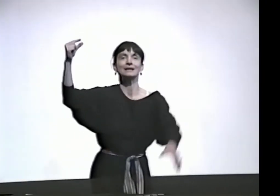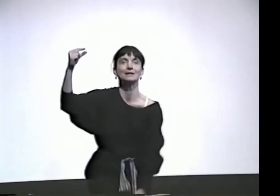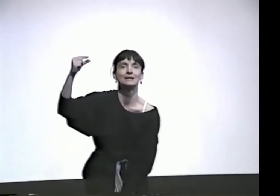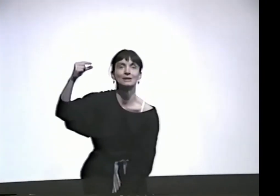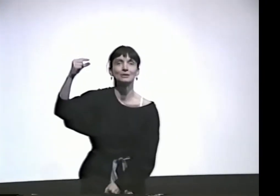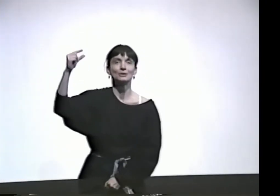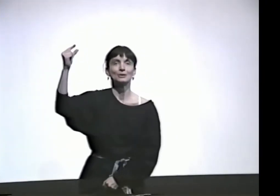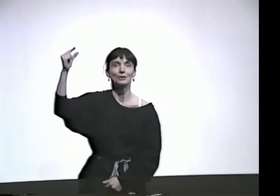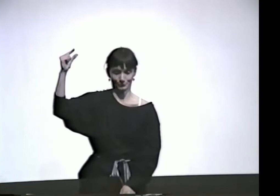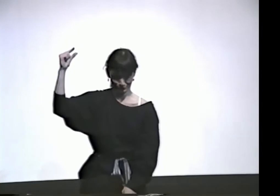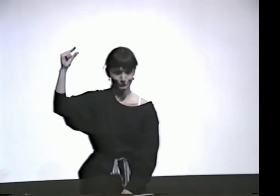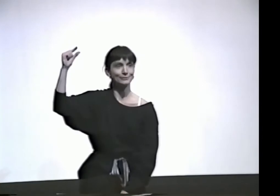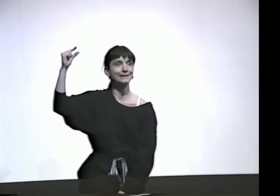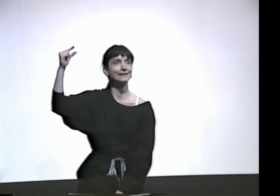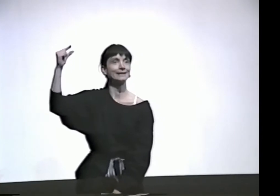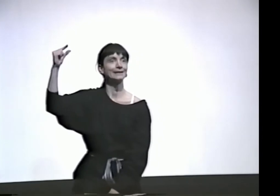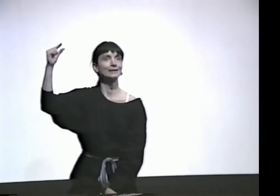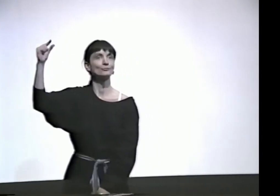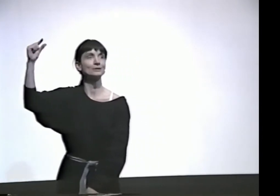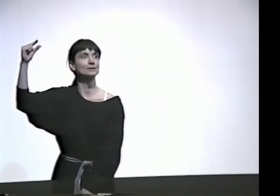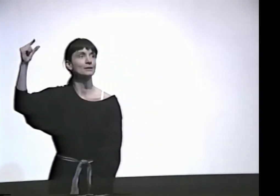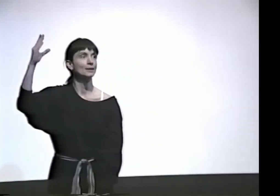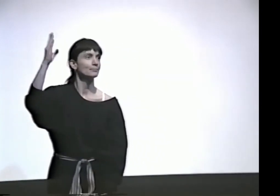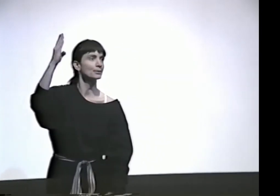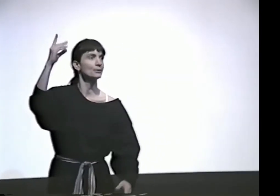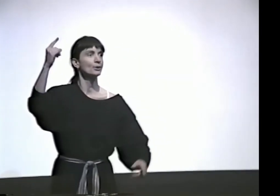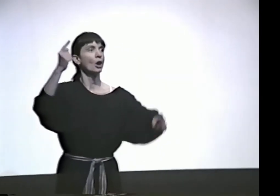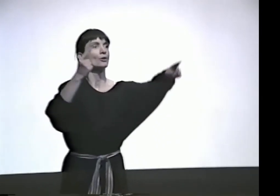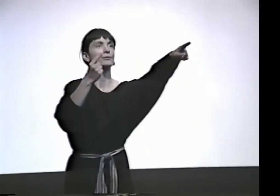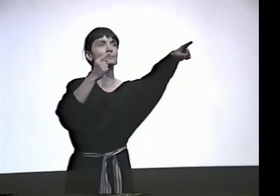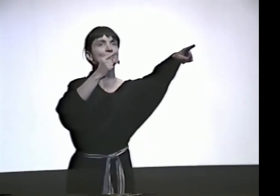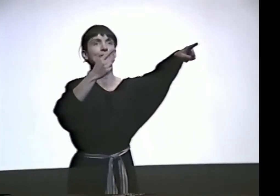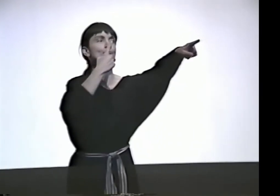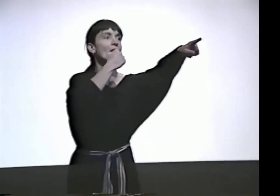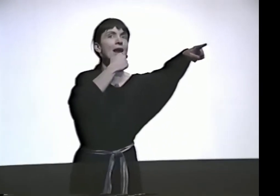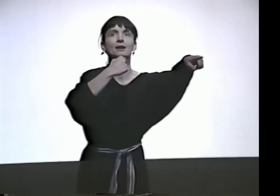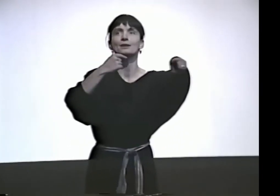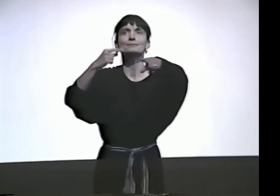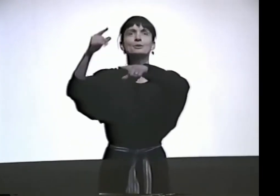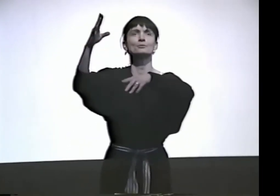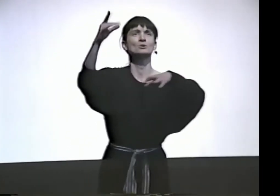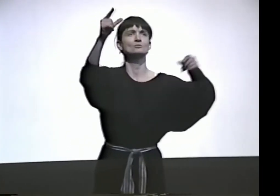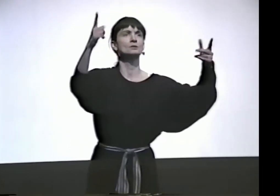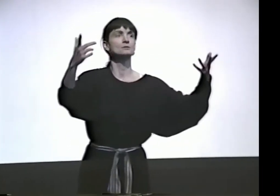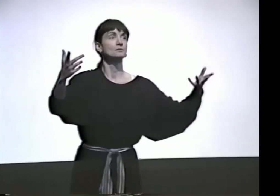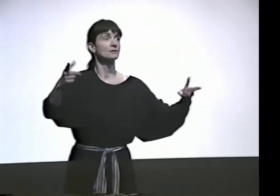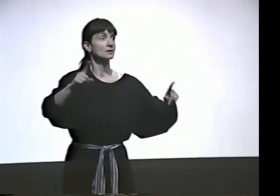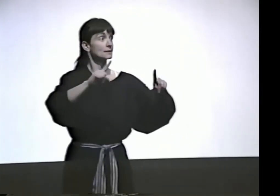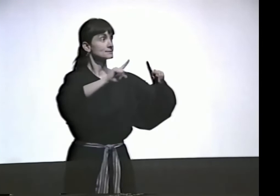MARINE GREEN. GREEN, BLUE. GREEN, RED.